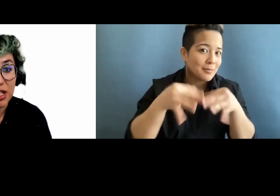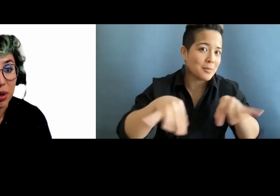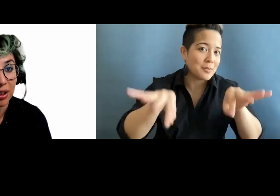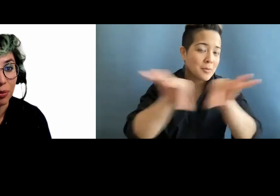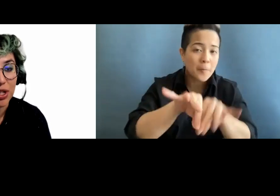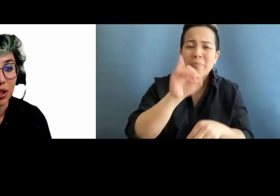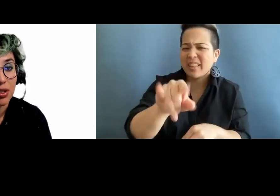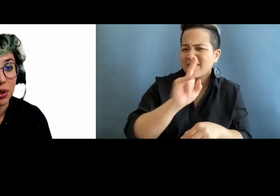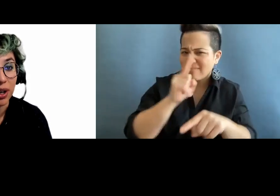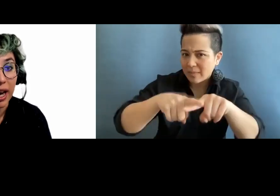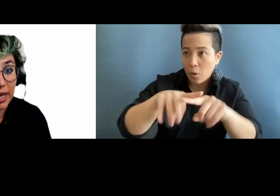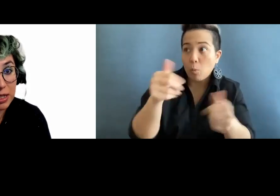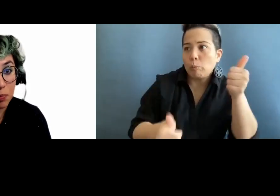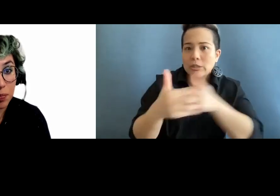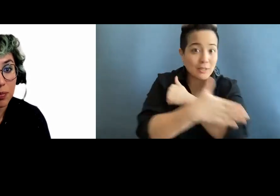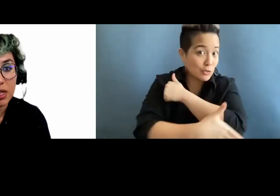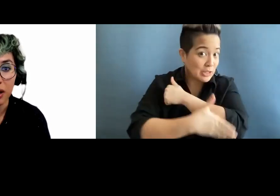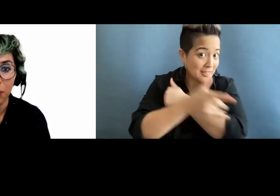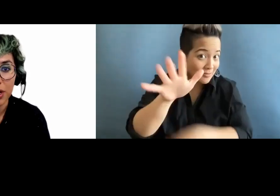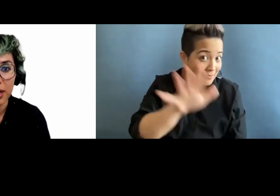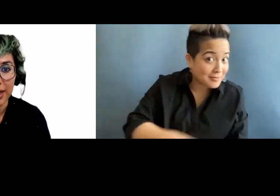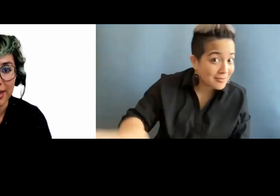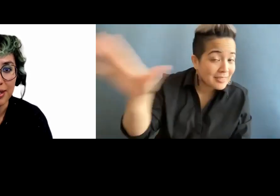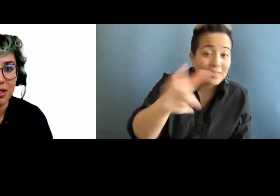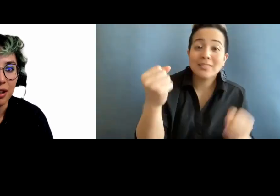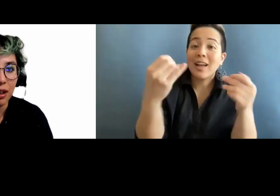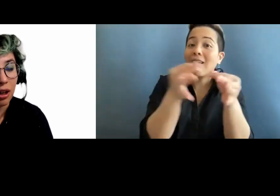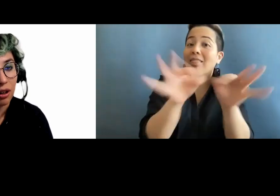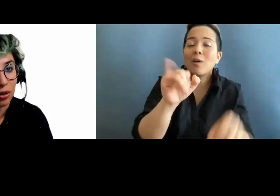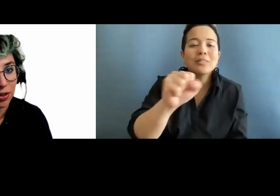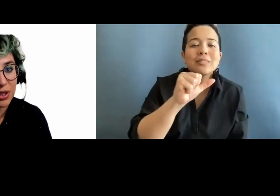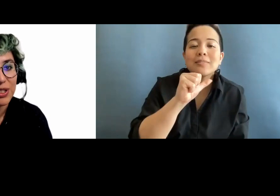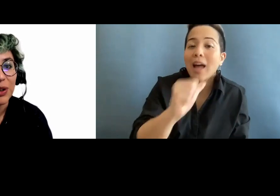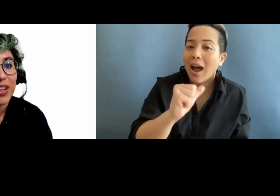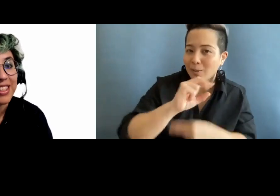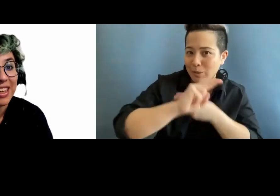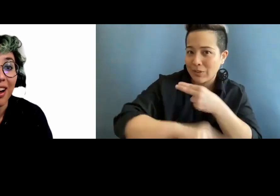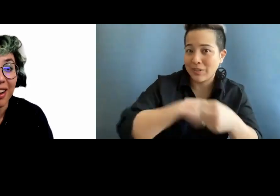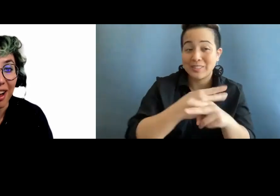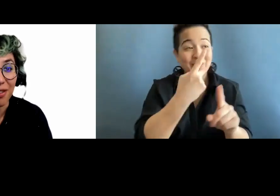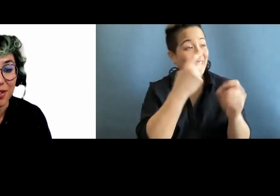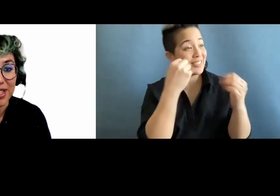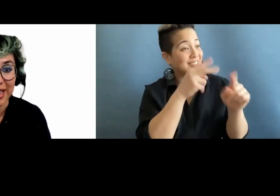depend on which country you are at. Sign language is not universal, so there's a lot of difference